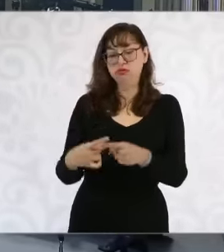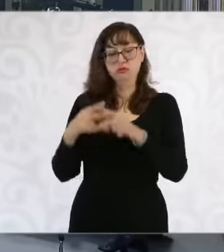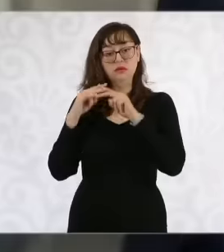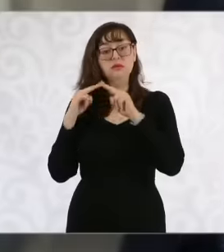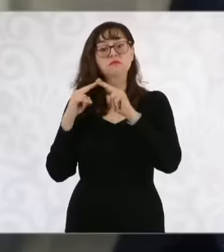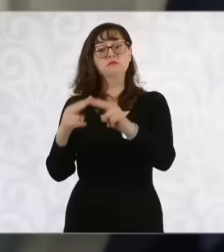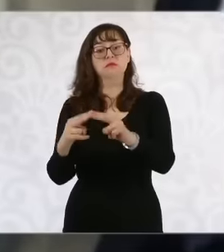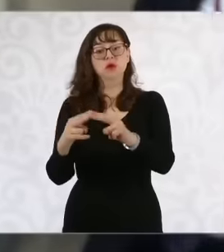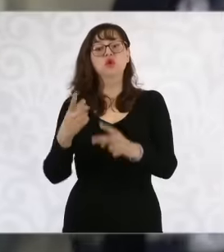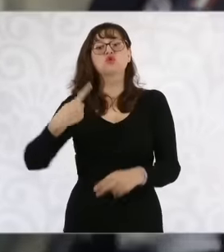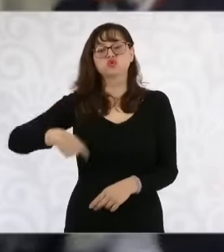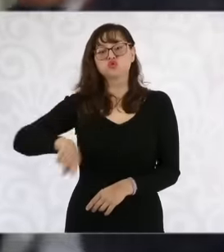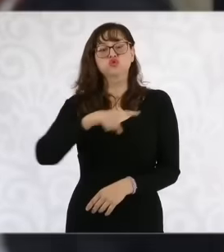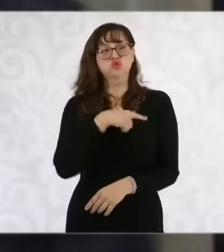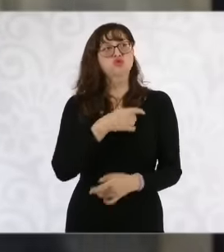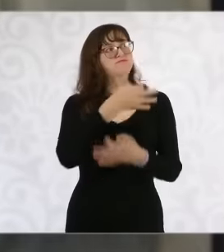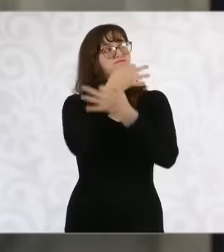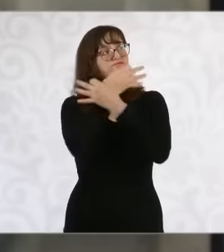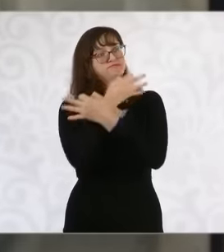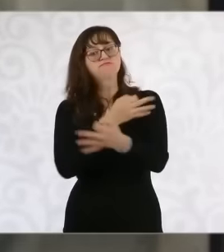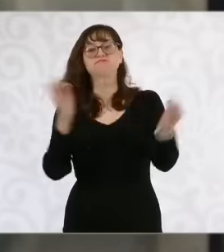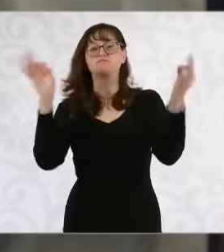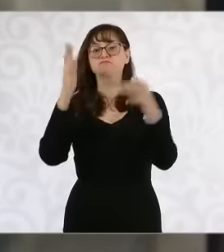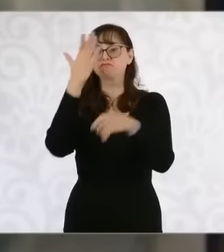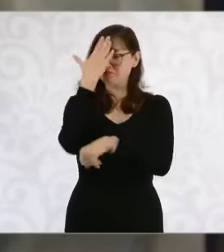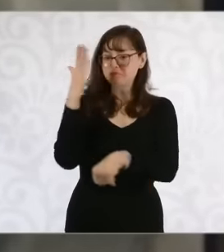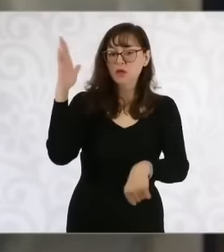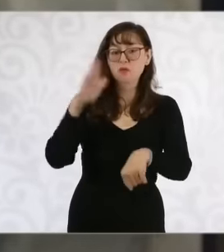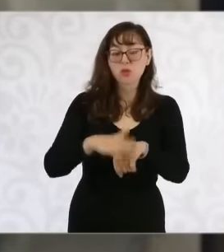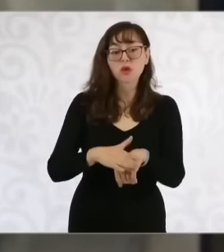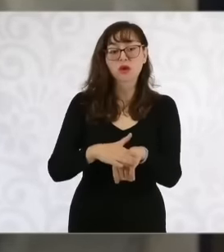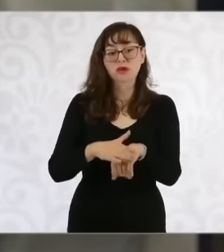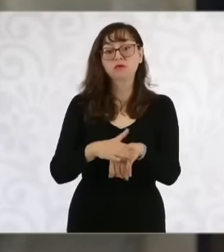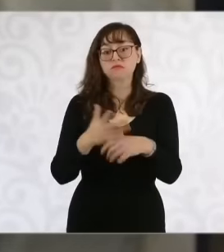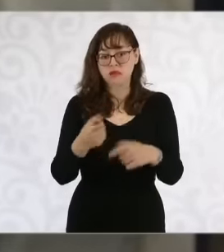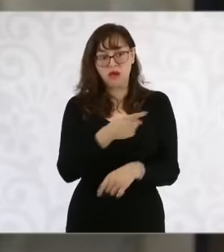making this complaint. We hope that there is no time left for these judges to be identified.